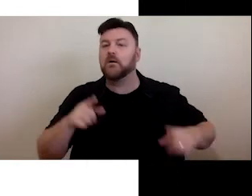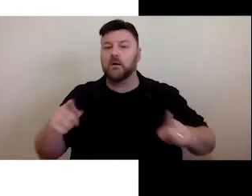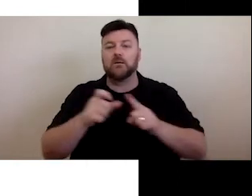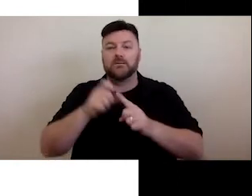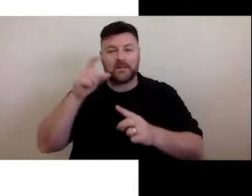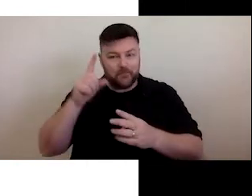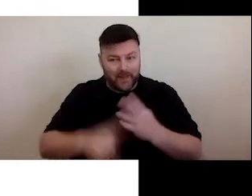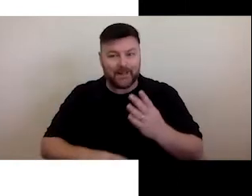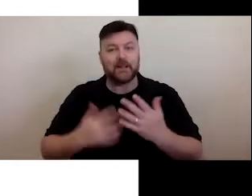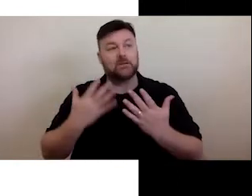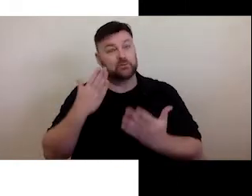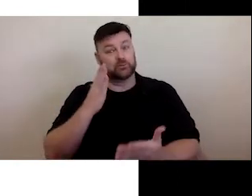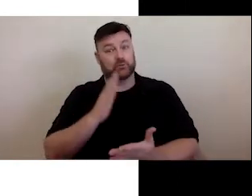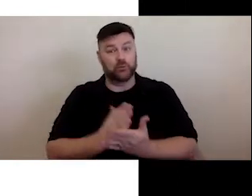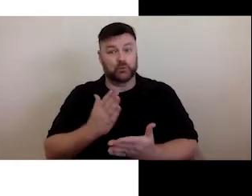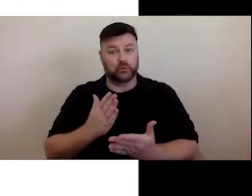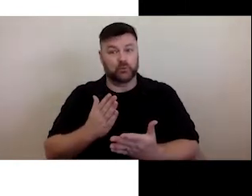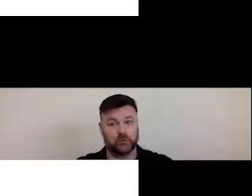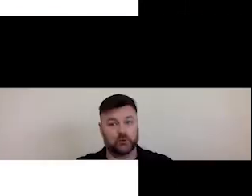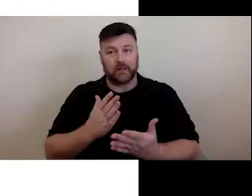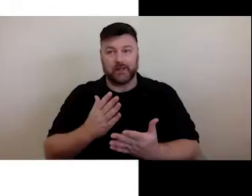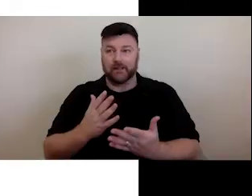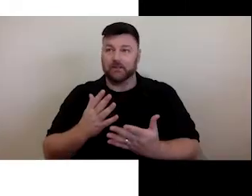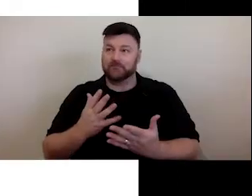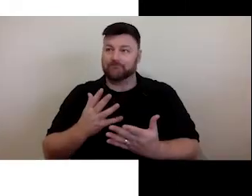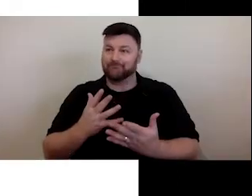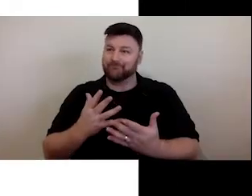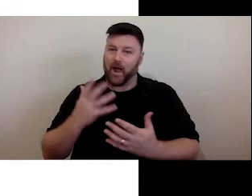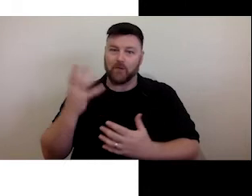part of the human experience.